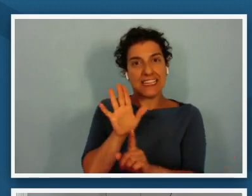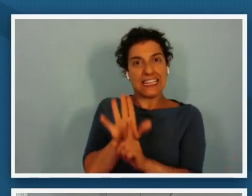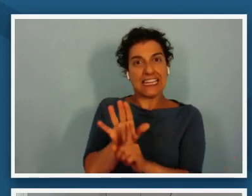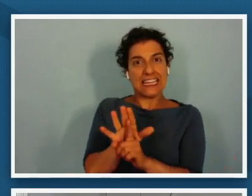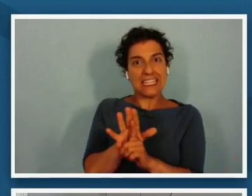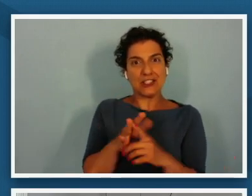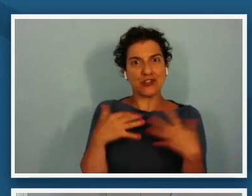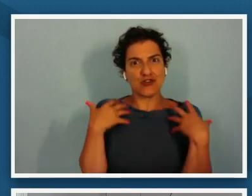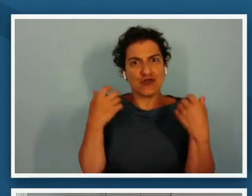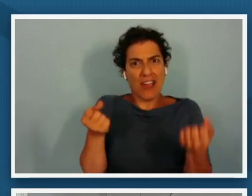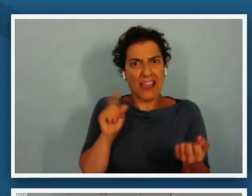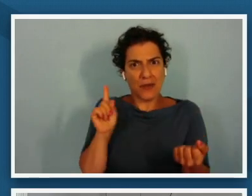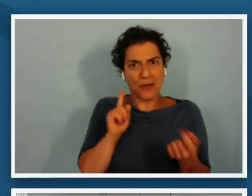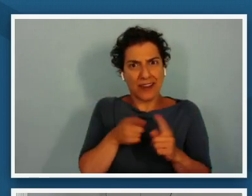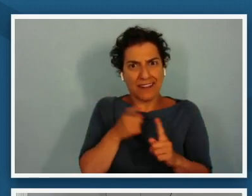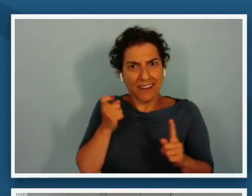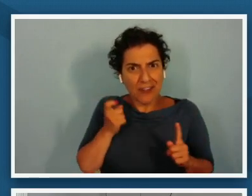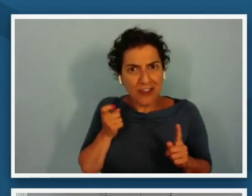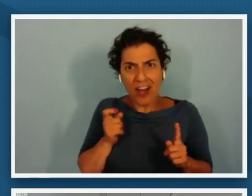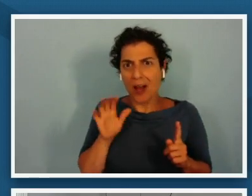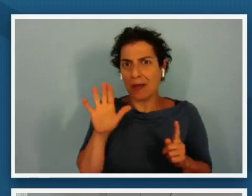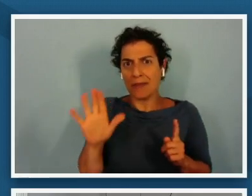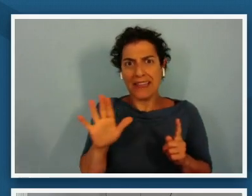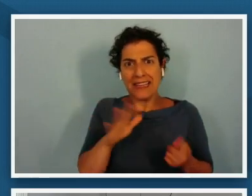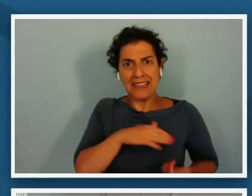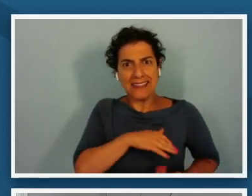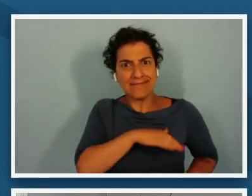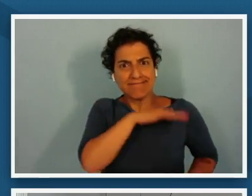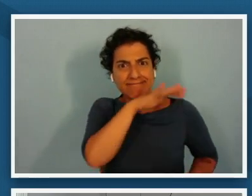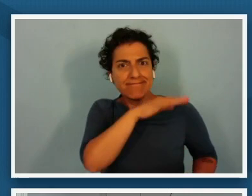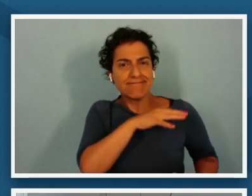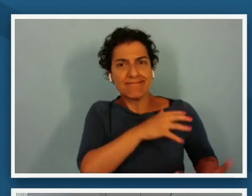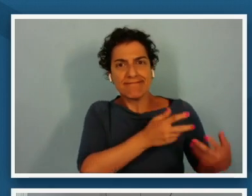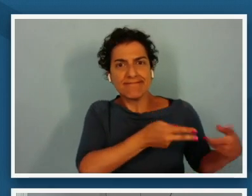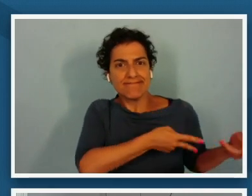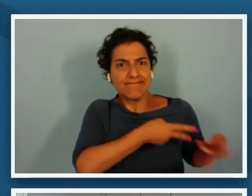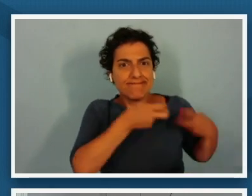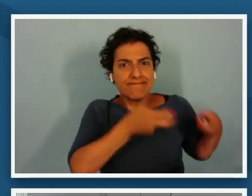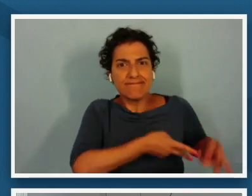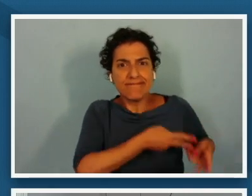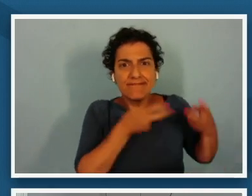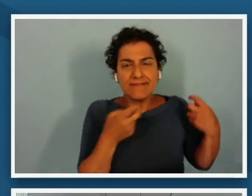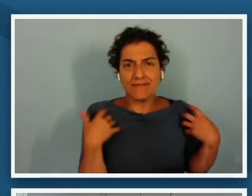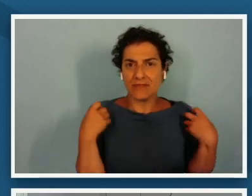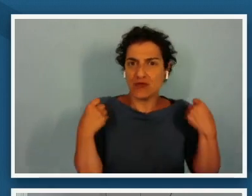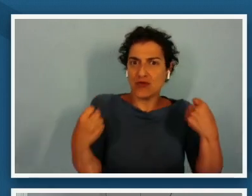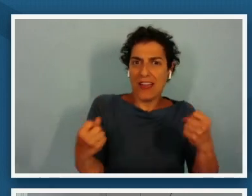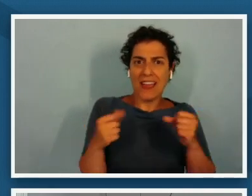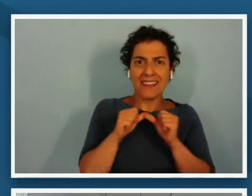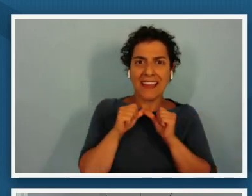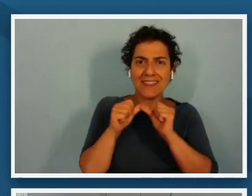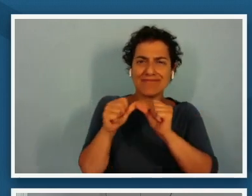where where was his well of um